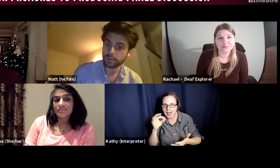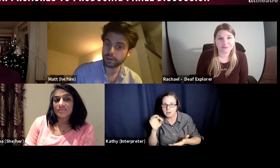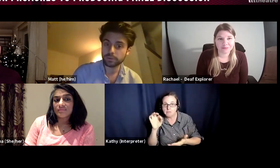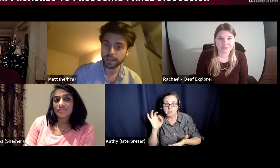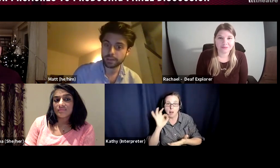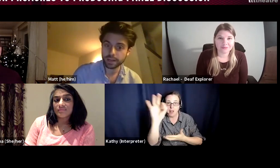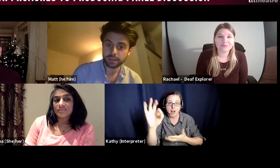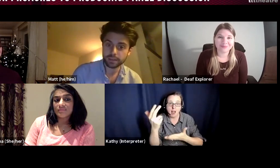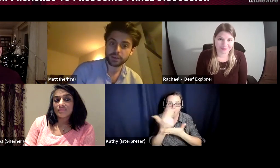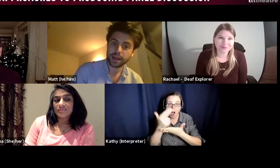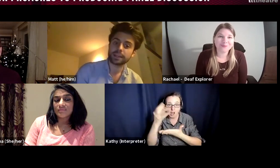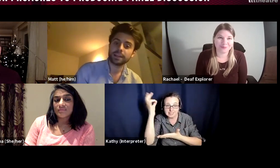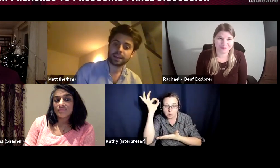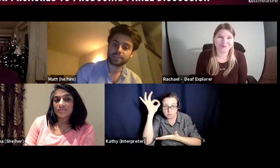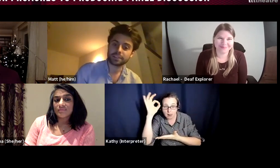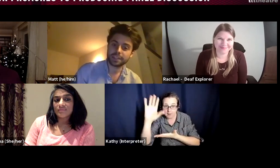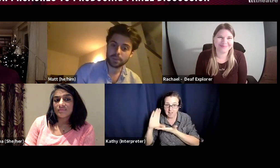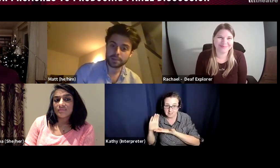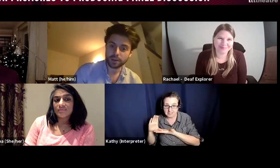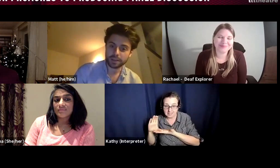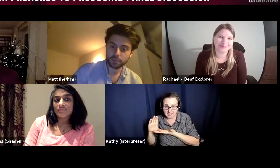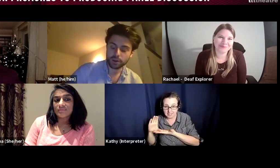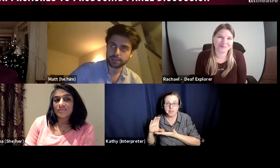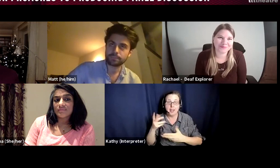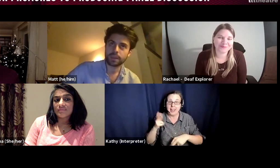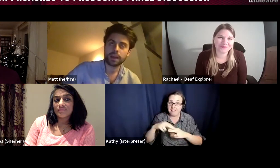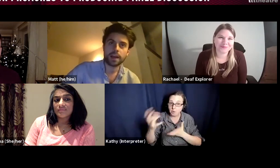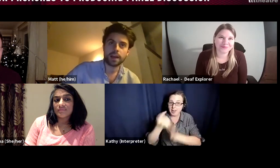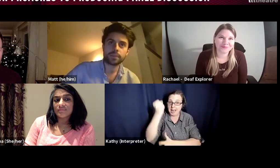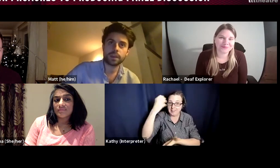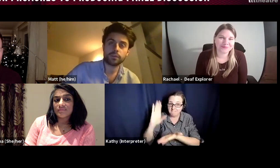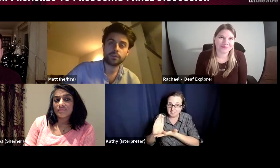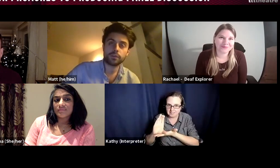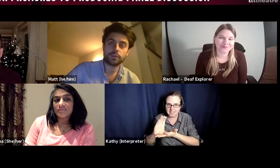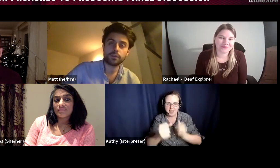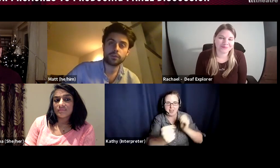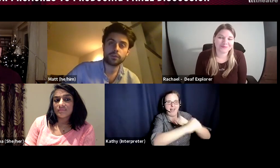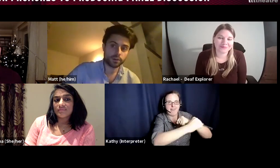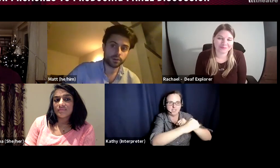find one fairly quickly if you had guaranteed paid money behind it. If you are applying for